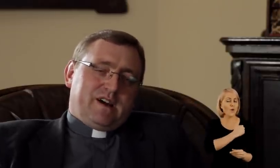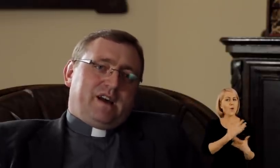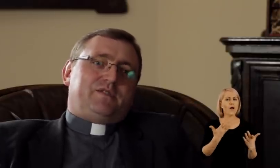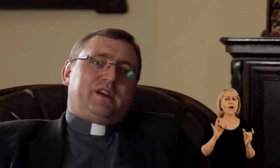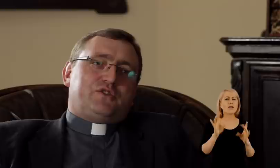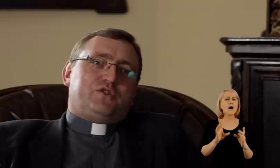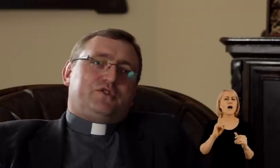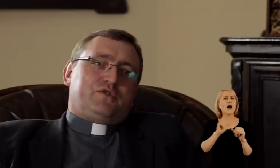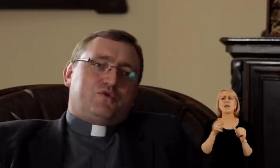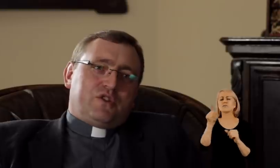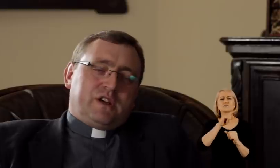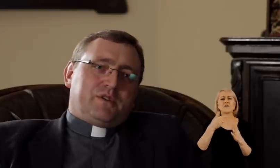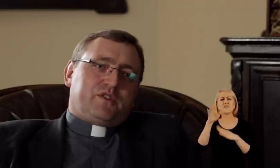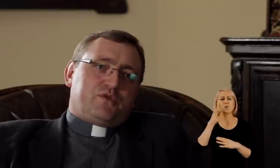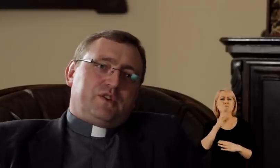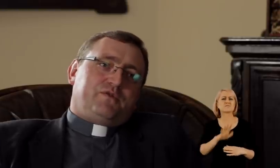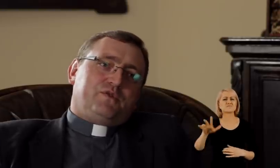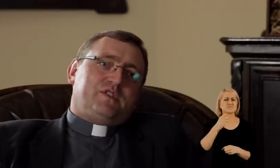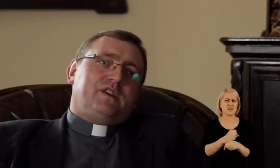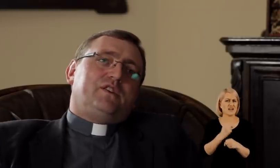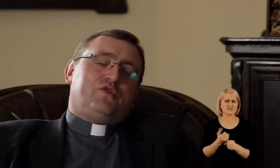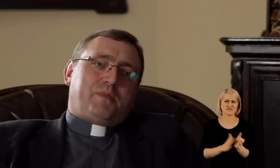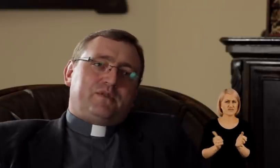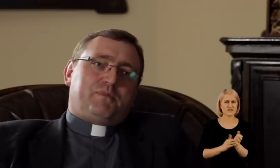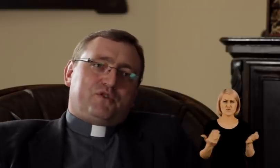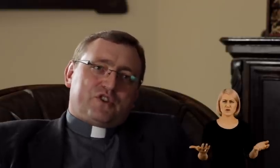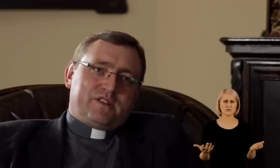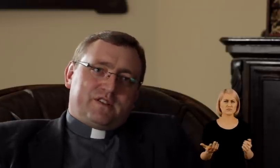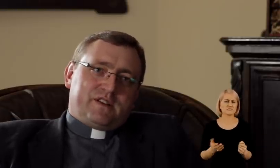but most of the Deaf do some inferior jobs